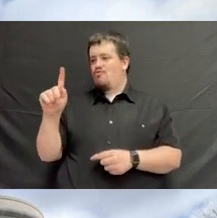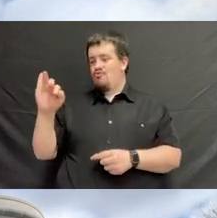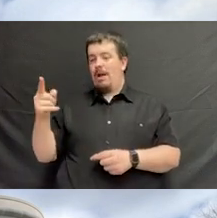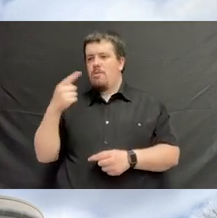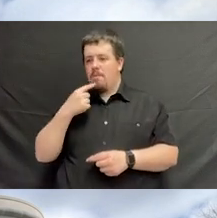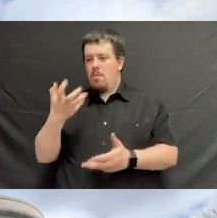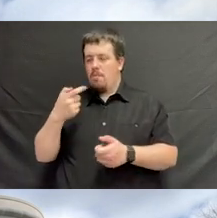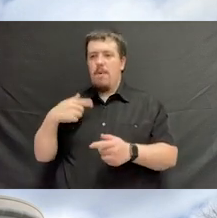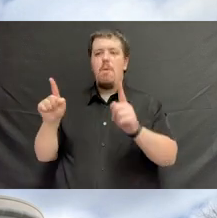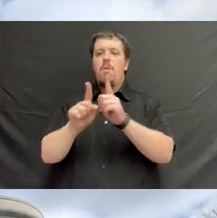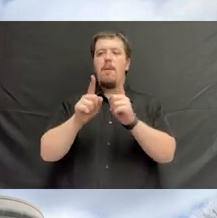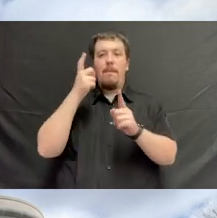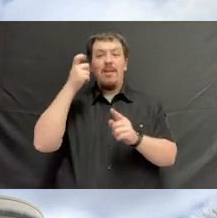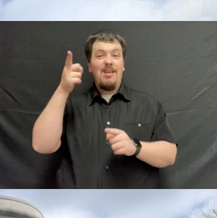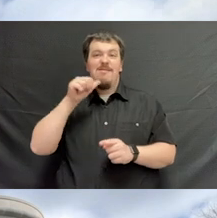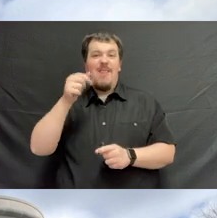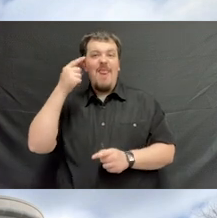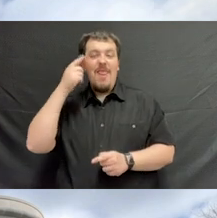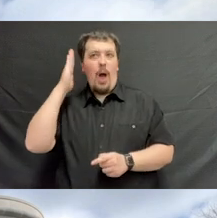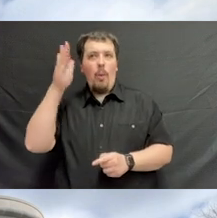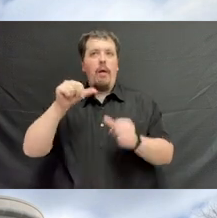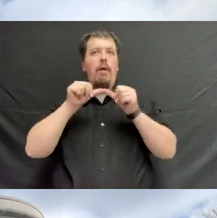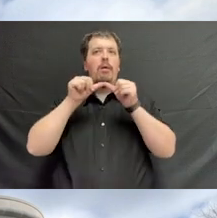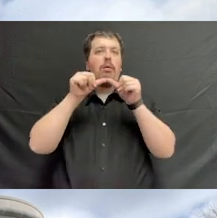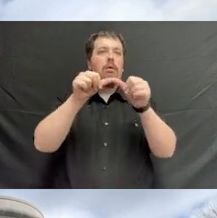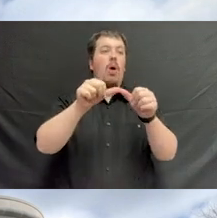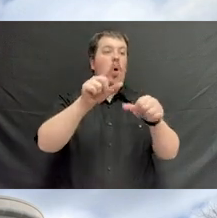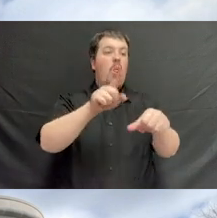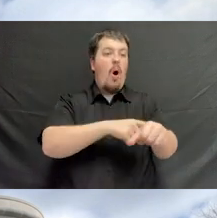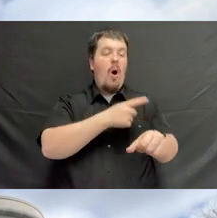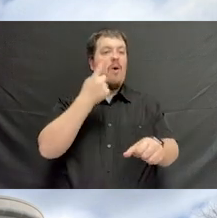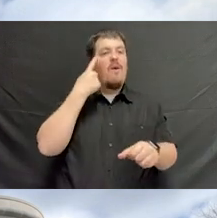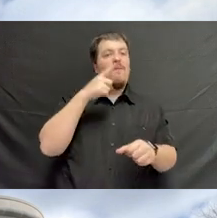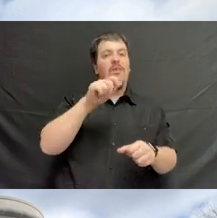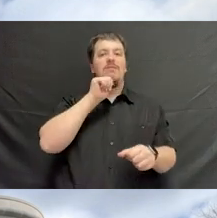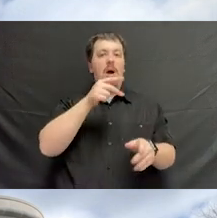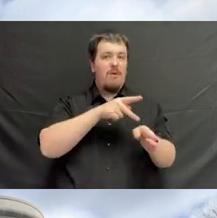because he didn't think I was gonna be lasting long at the amateur level, and he was right.